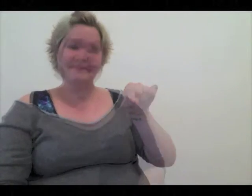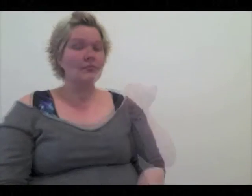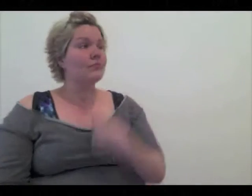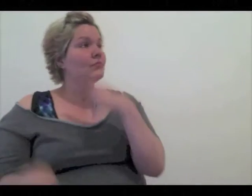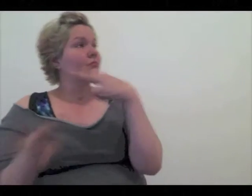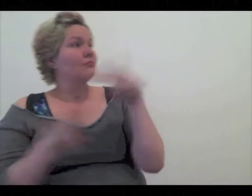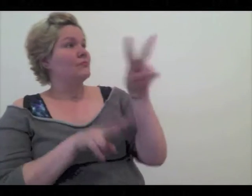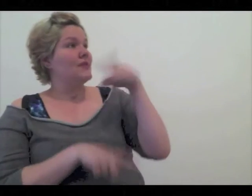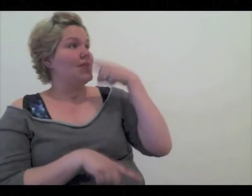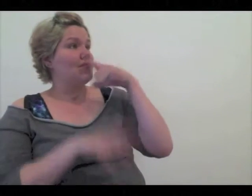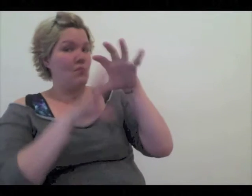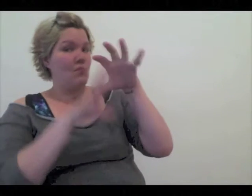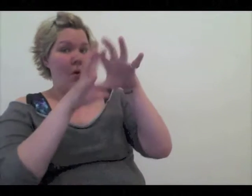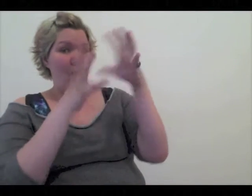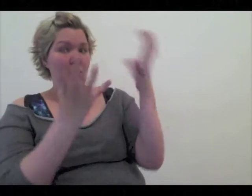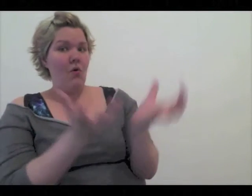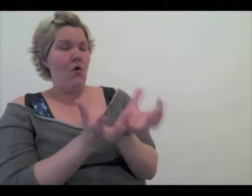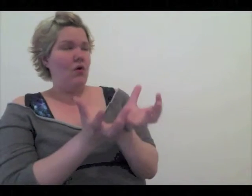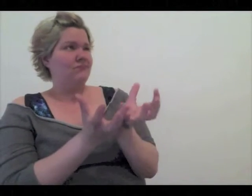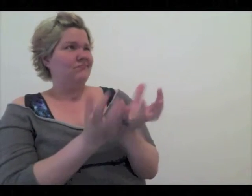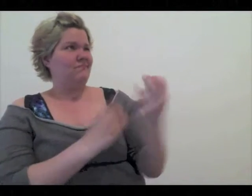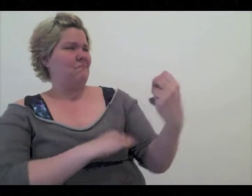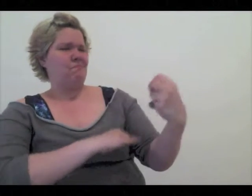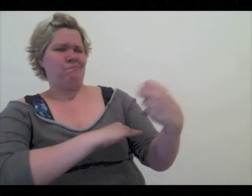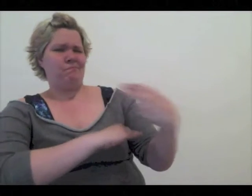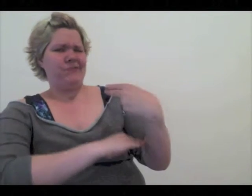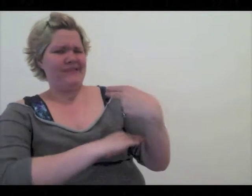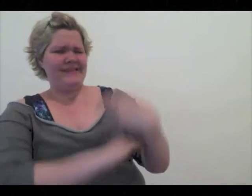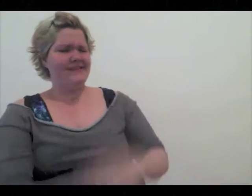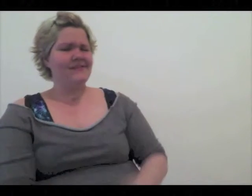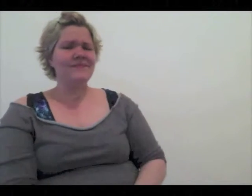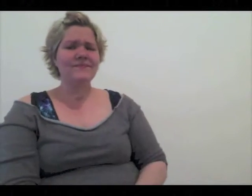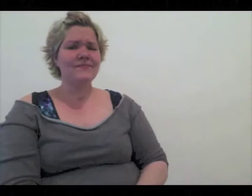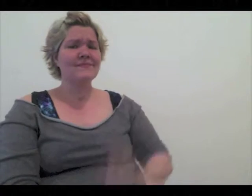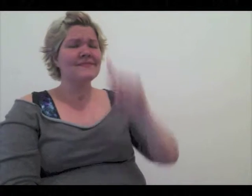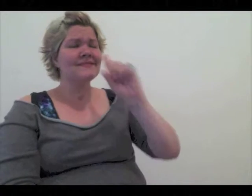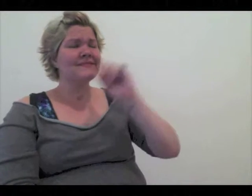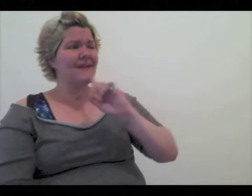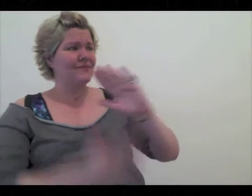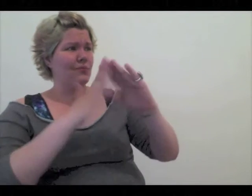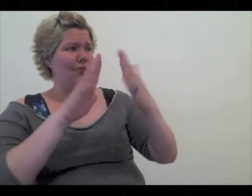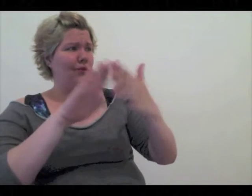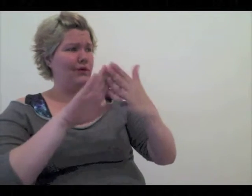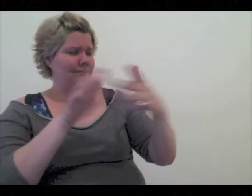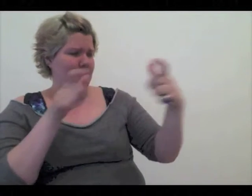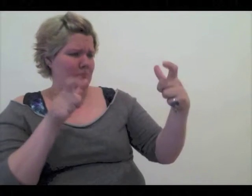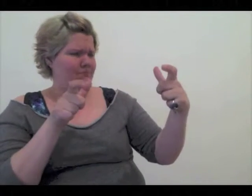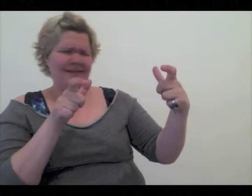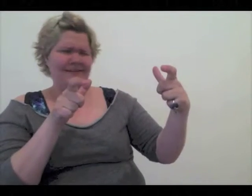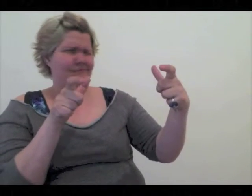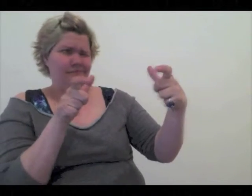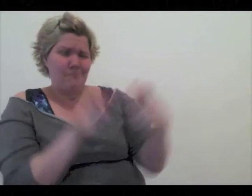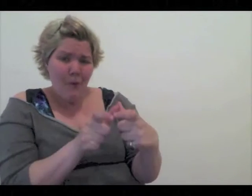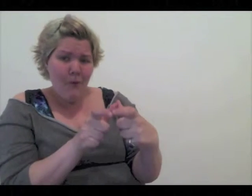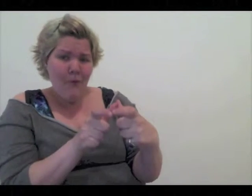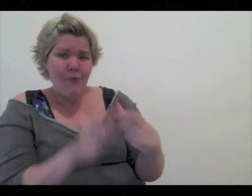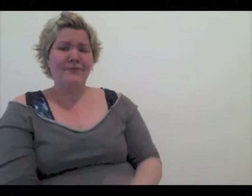I look over to the hearing world; they will always outnumber us. The Deaf community will always be a minority.